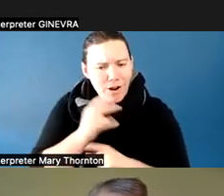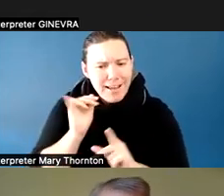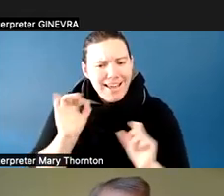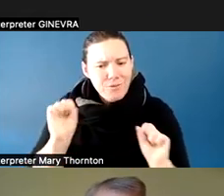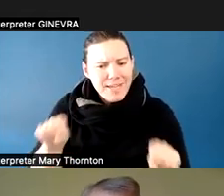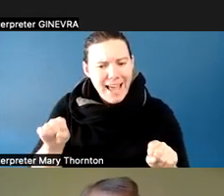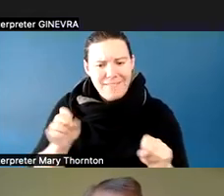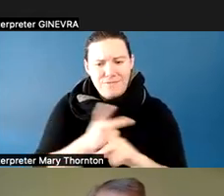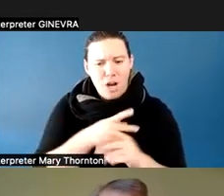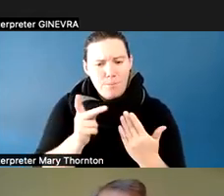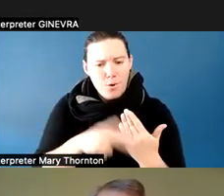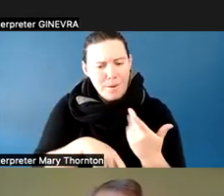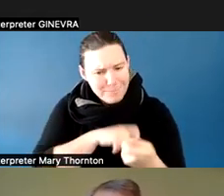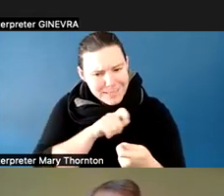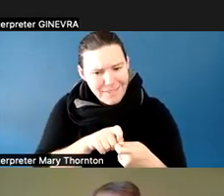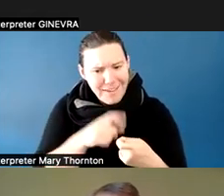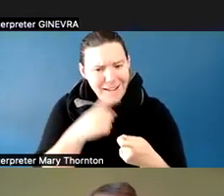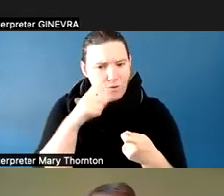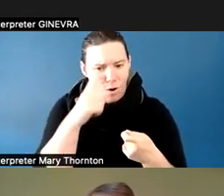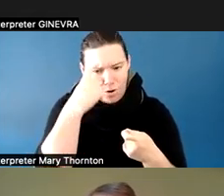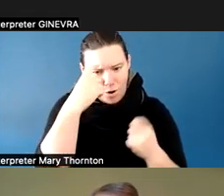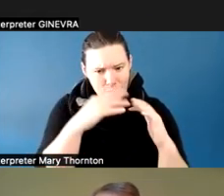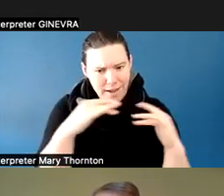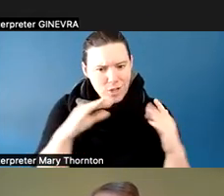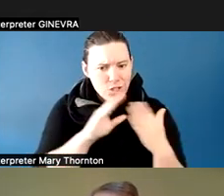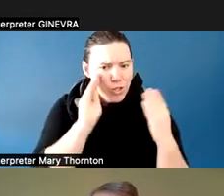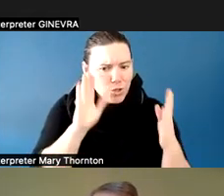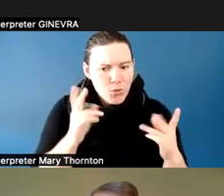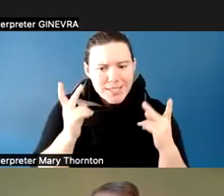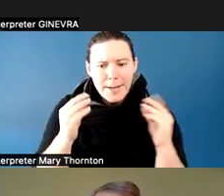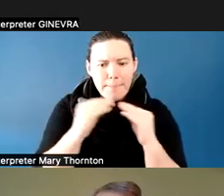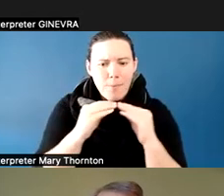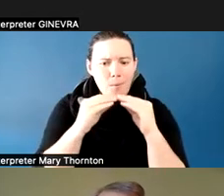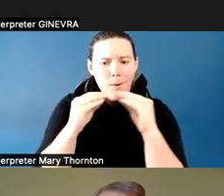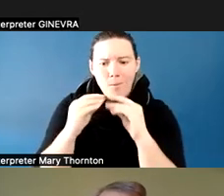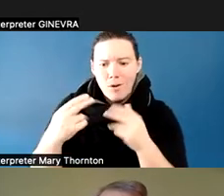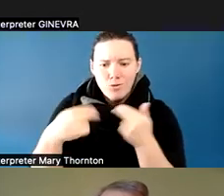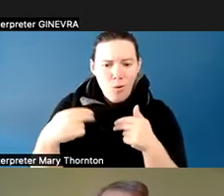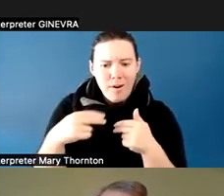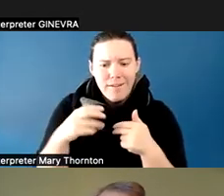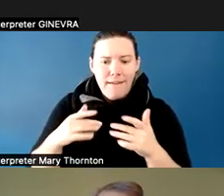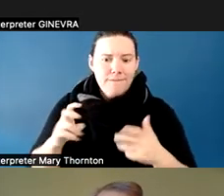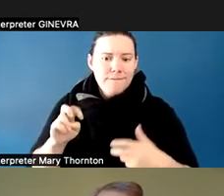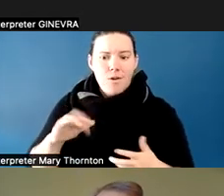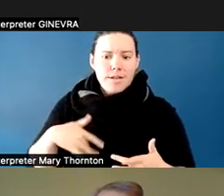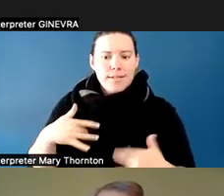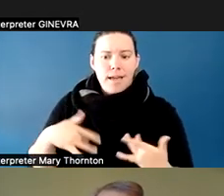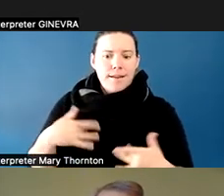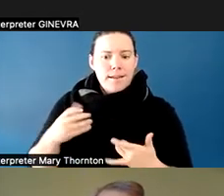That would be really cool. And I think there's more and more of them showing up to our stuff. They're very excited. Their parents tend to get involved, as well.